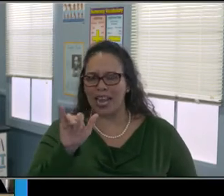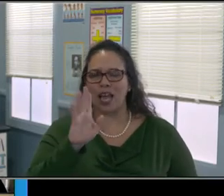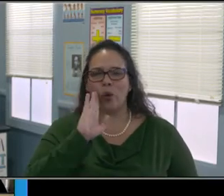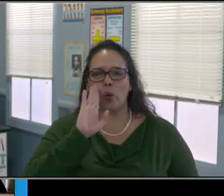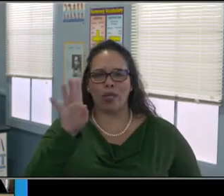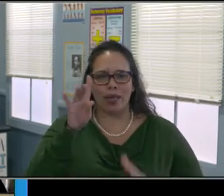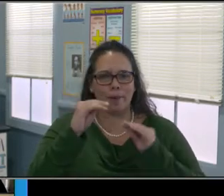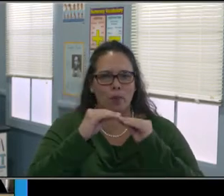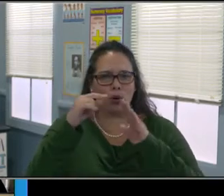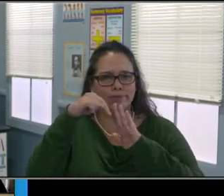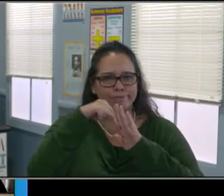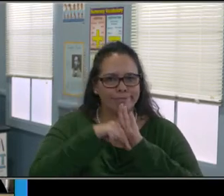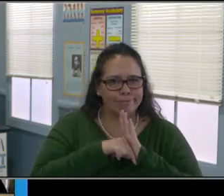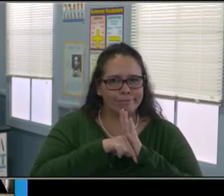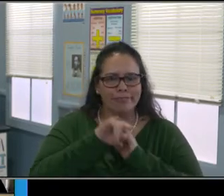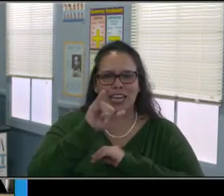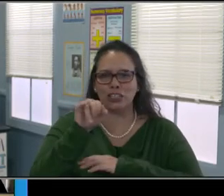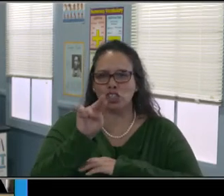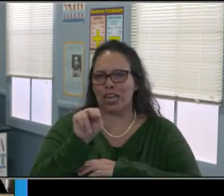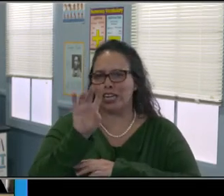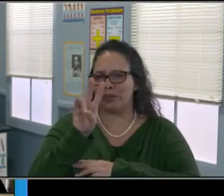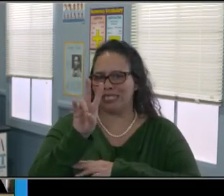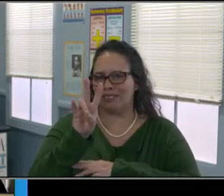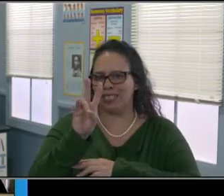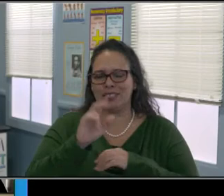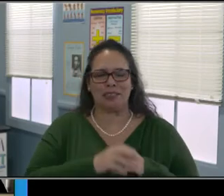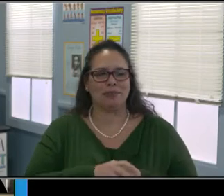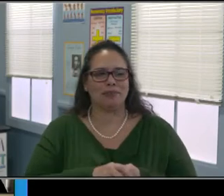but for any parent who is curious